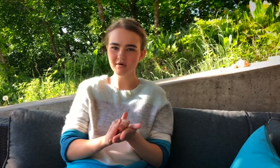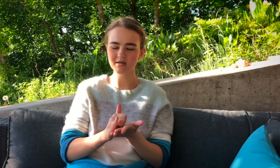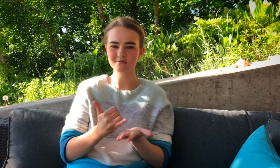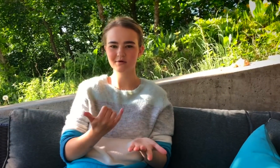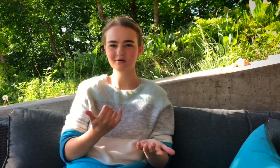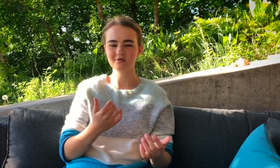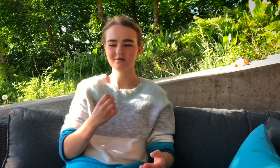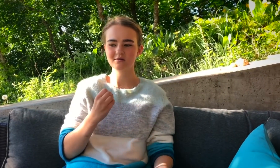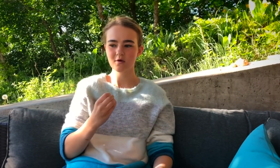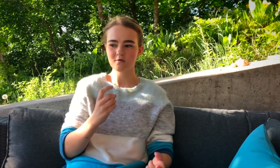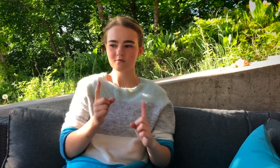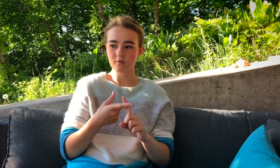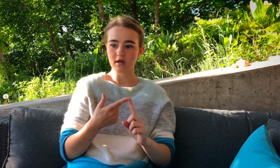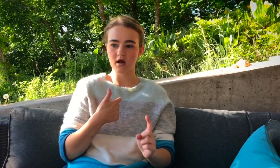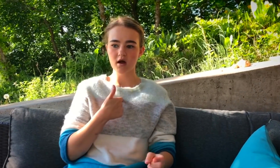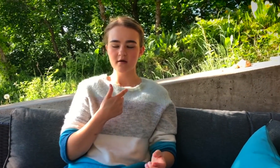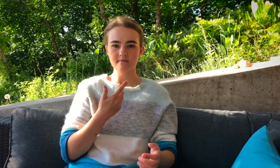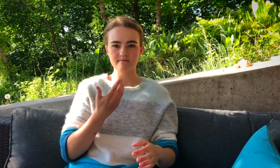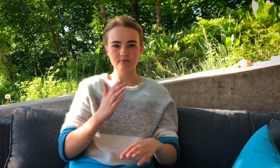I THOUGHT IT WAS IMPOSSIBLE.